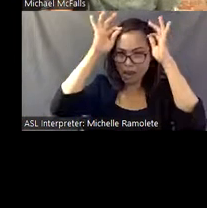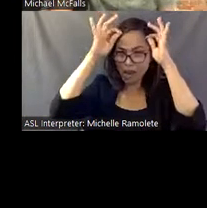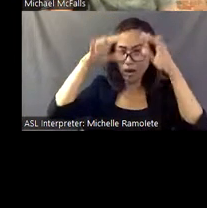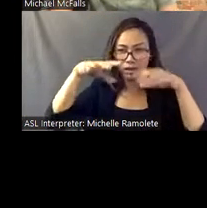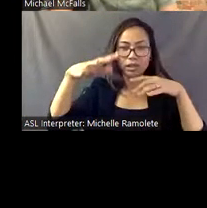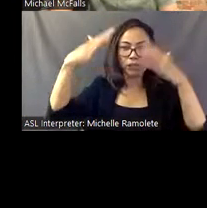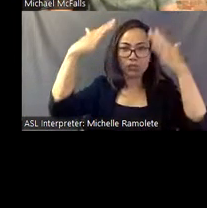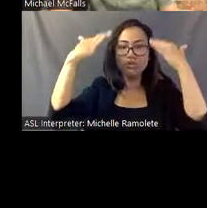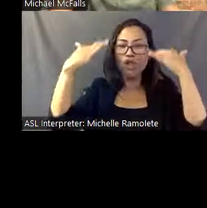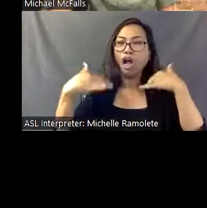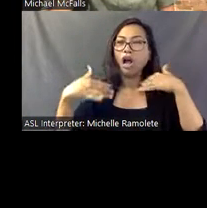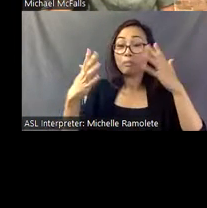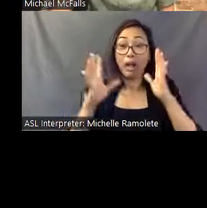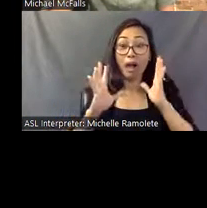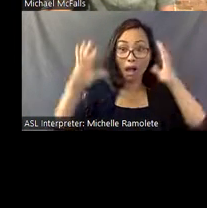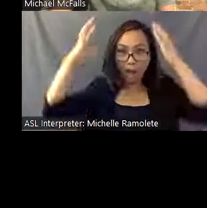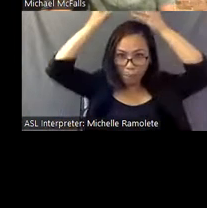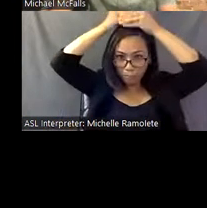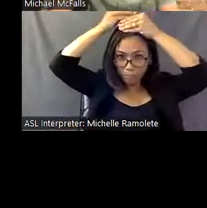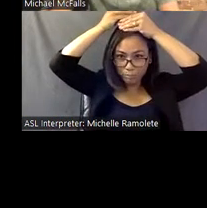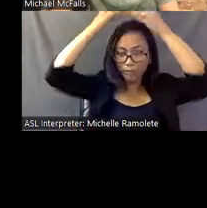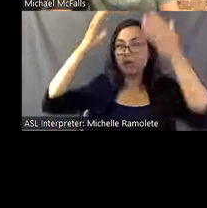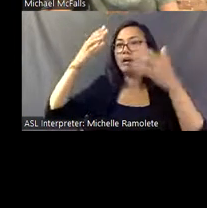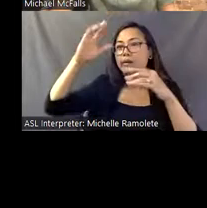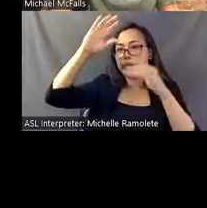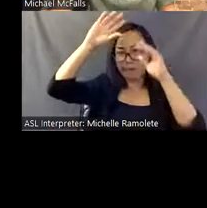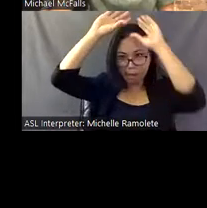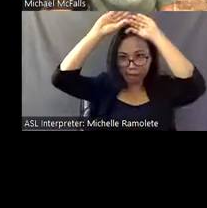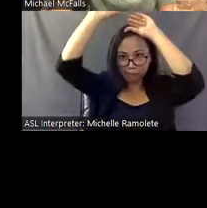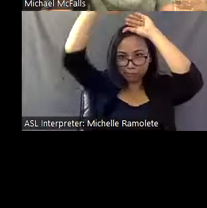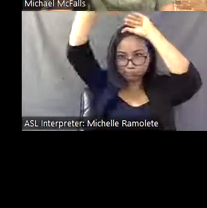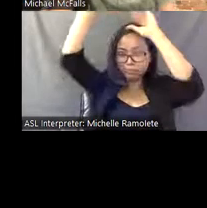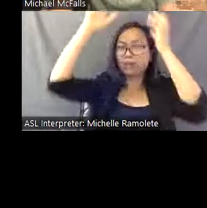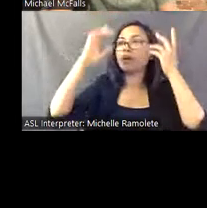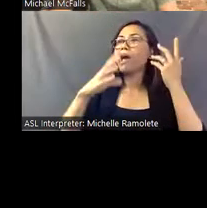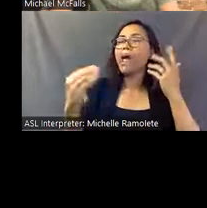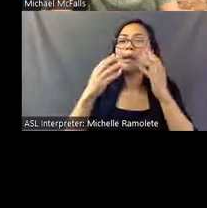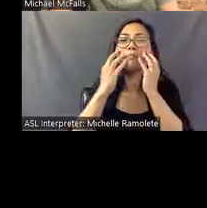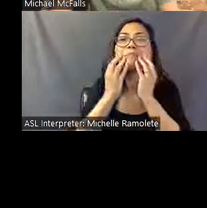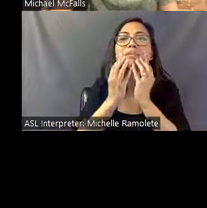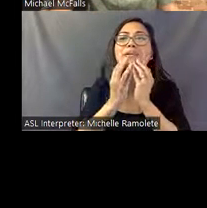up to the top of his head, and he had a beard that was parted in the middle and went straight up the side of his face.